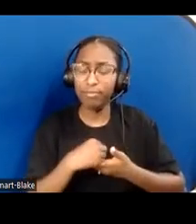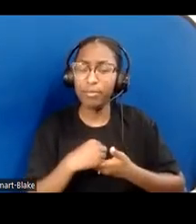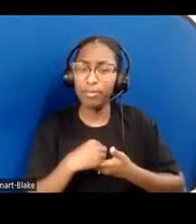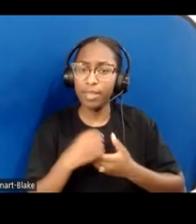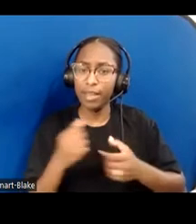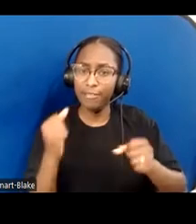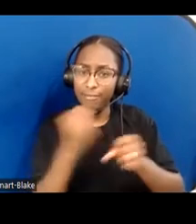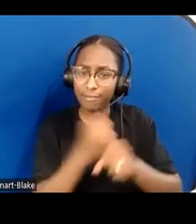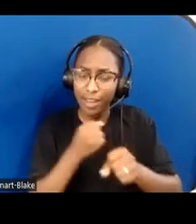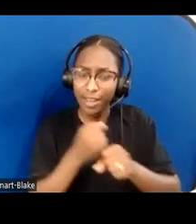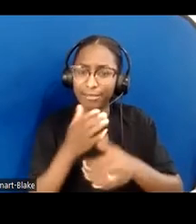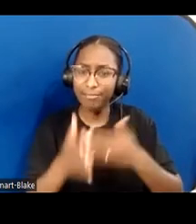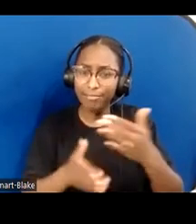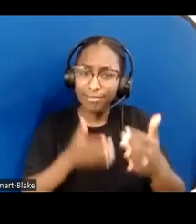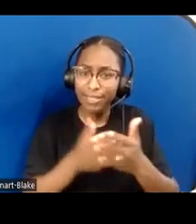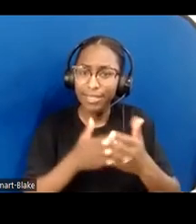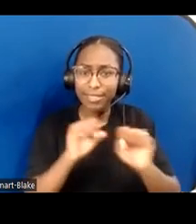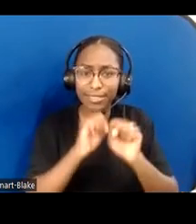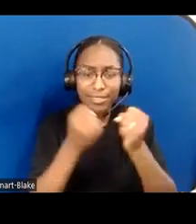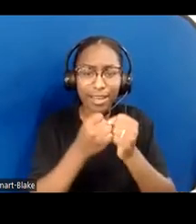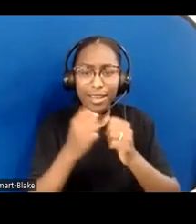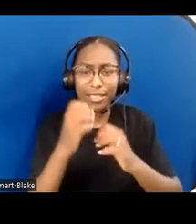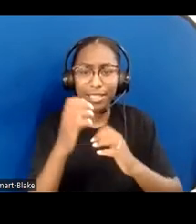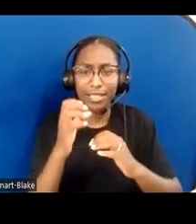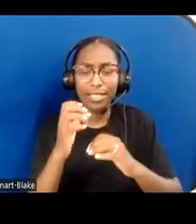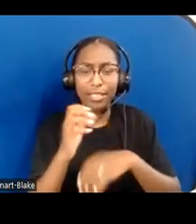that make some people the normal ones and some the disabled.